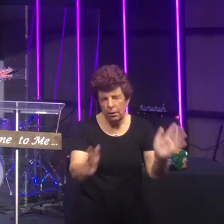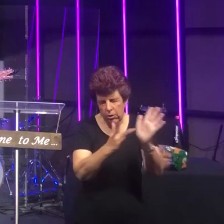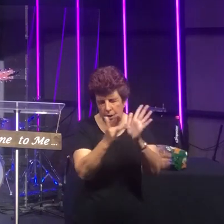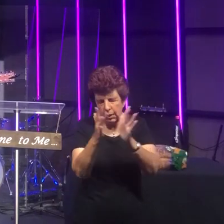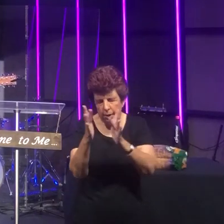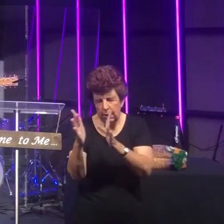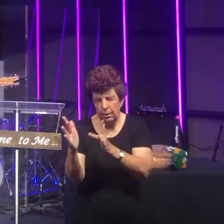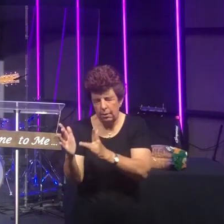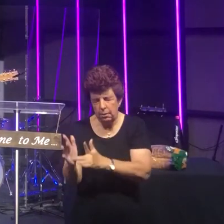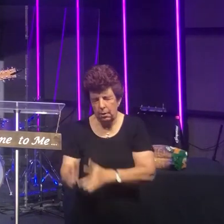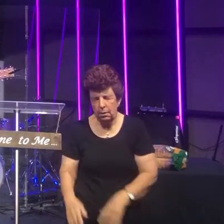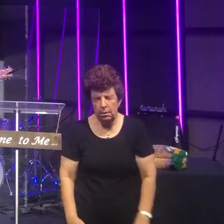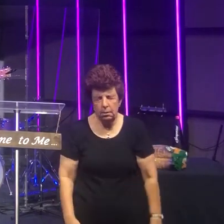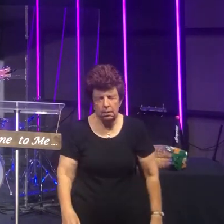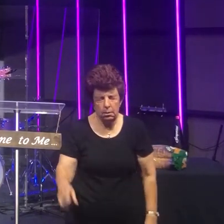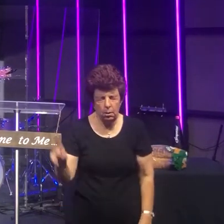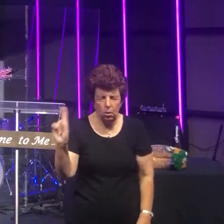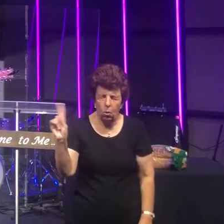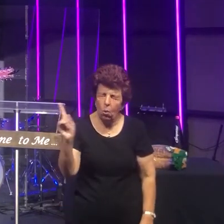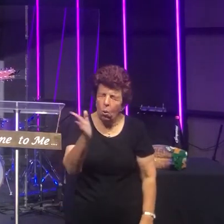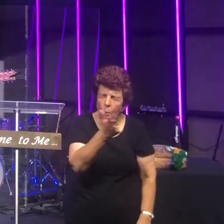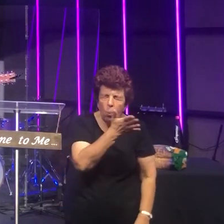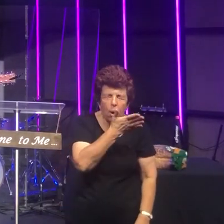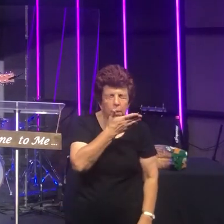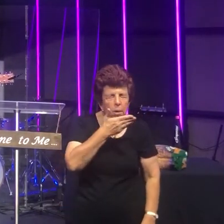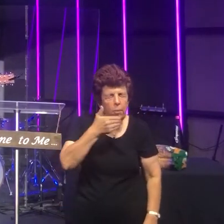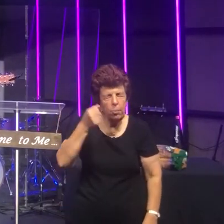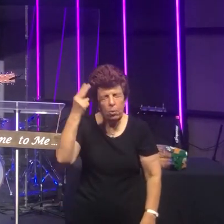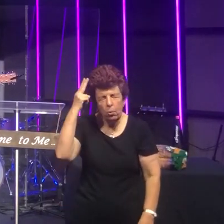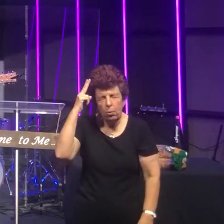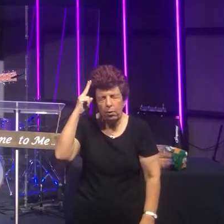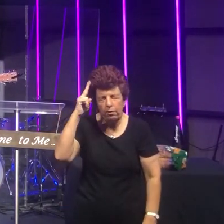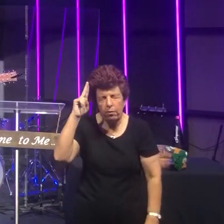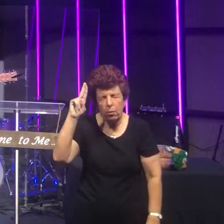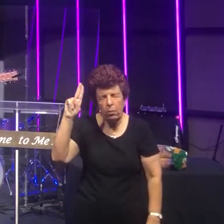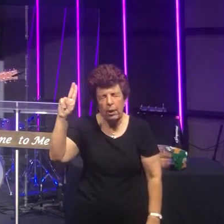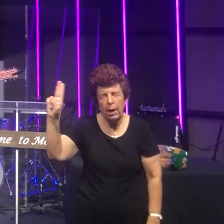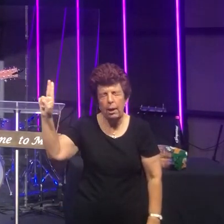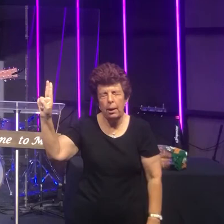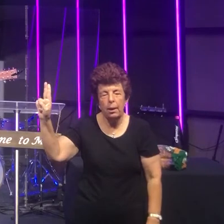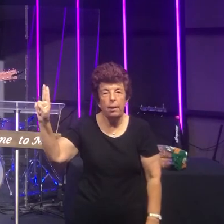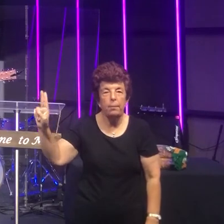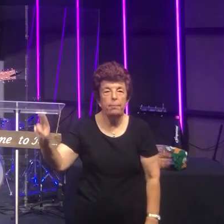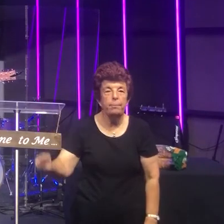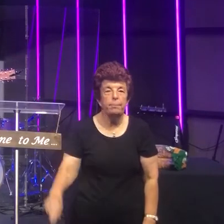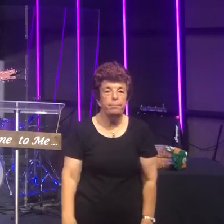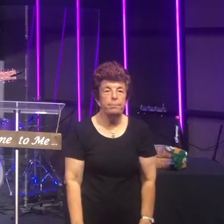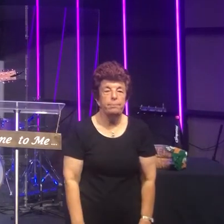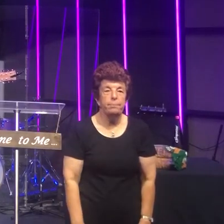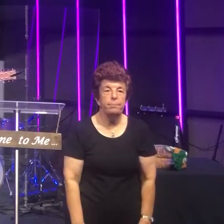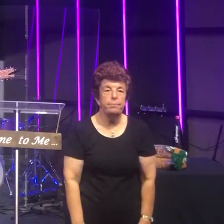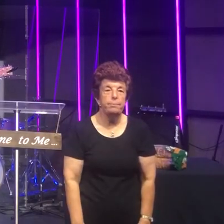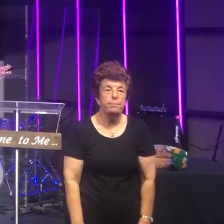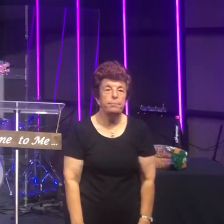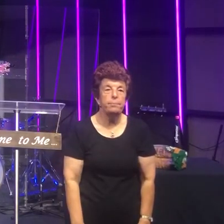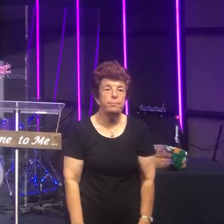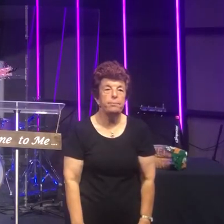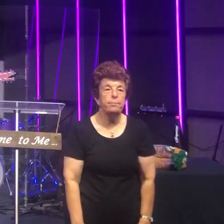Jesus what a beautiful name